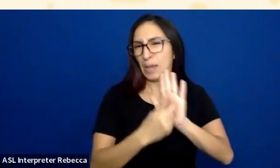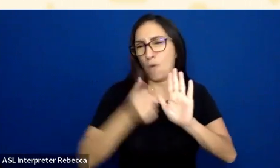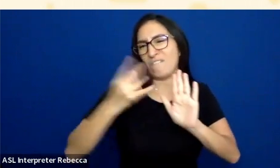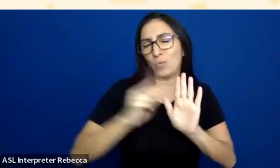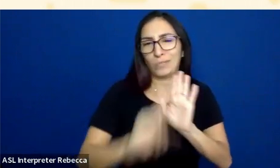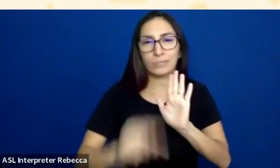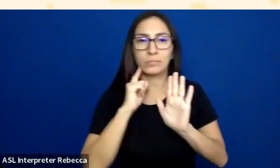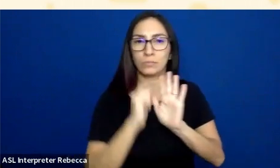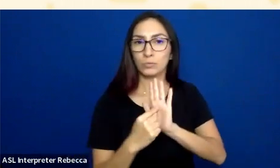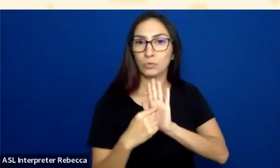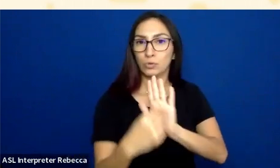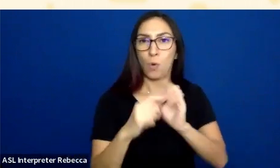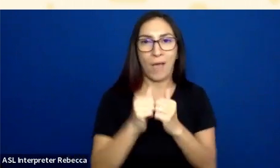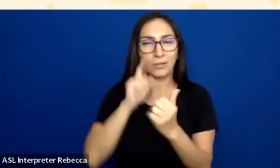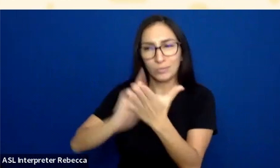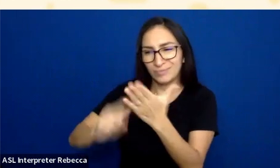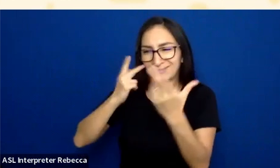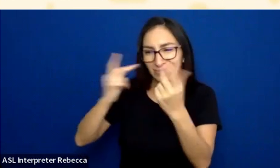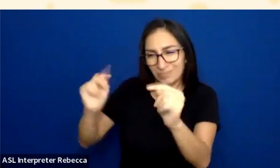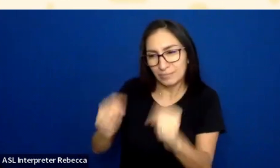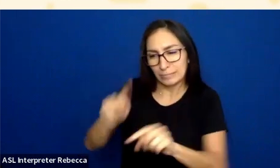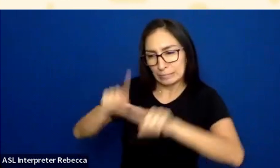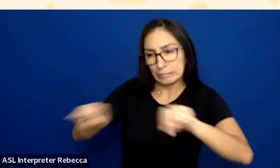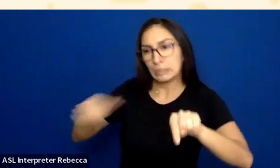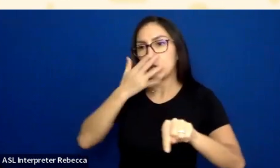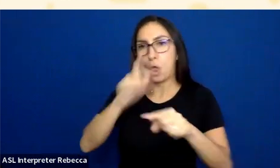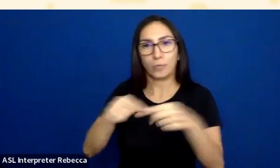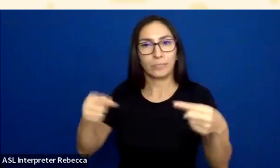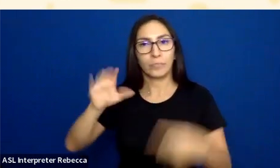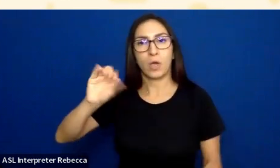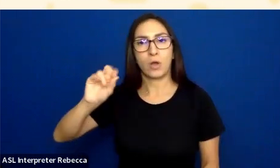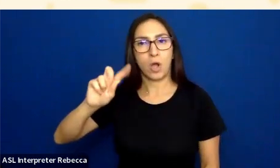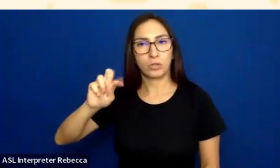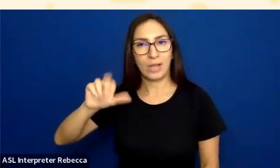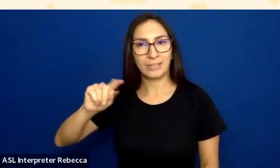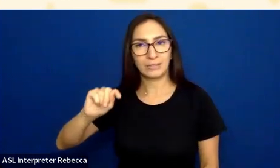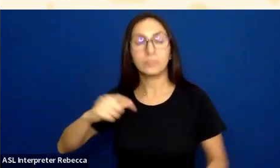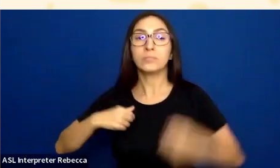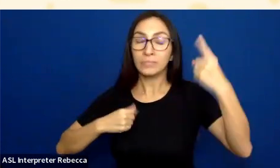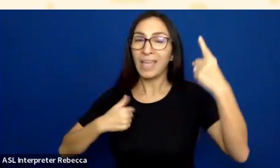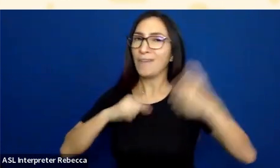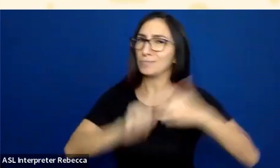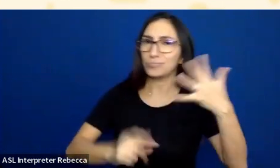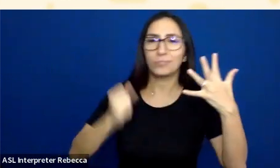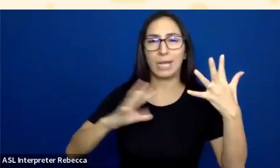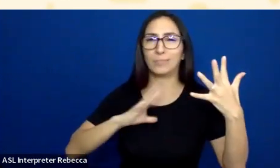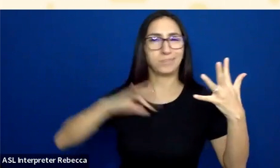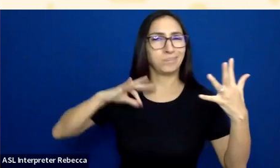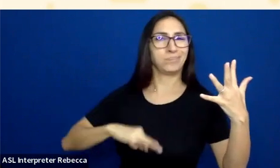to help with testing of contrast. Now, there are a lot of great contrast tools out there, but I'm going to talk about the ones that we have at WebAIM. They are available for free.